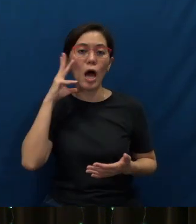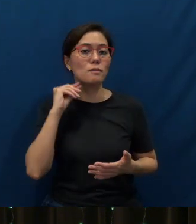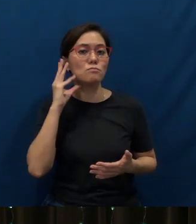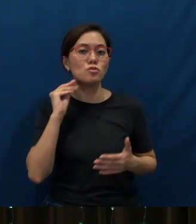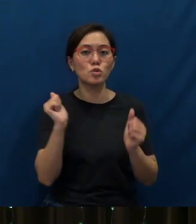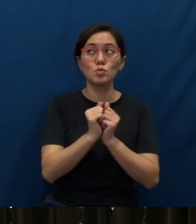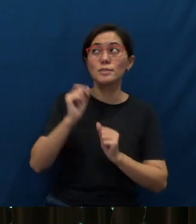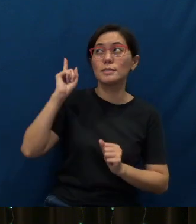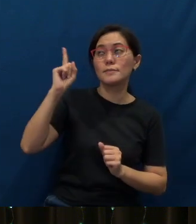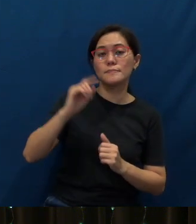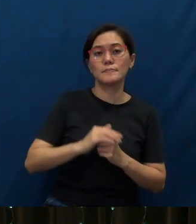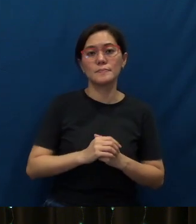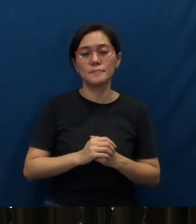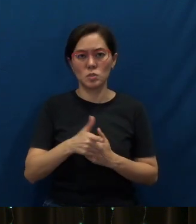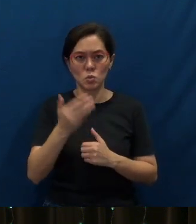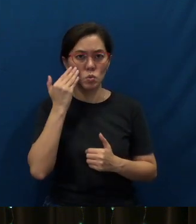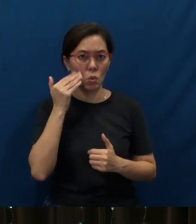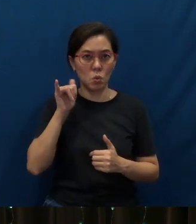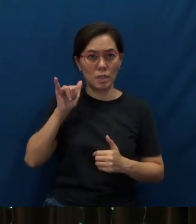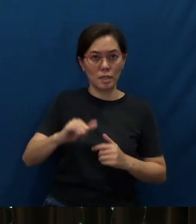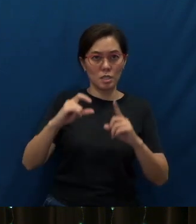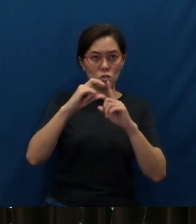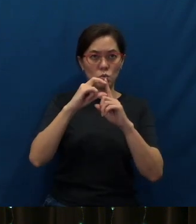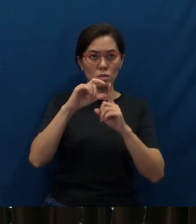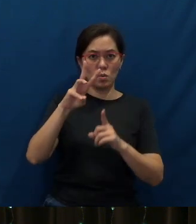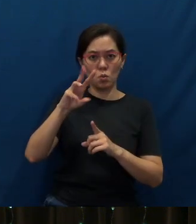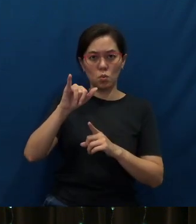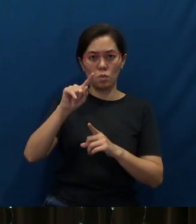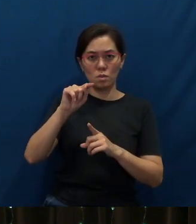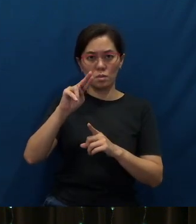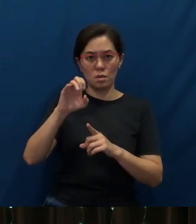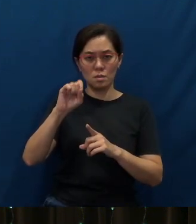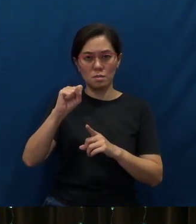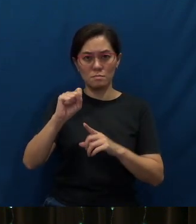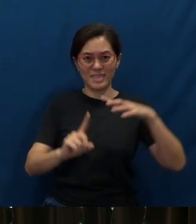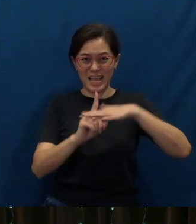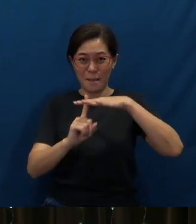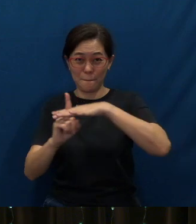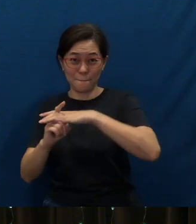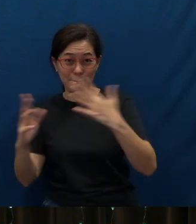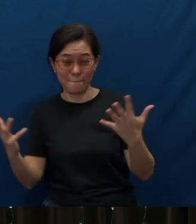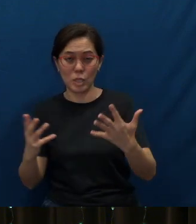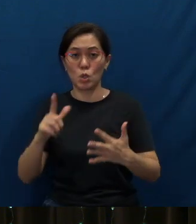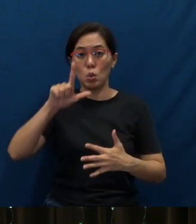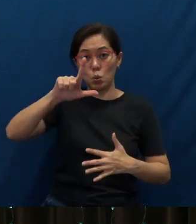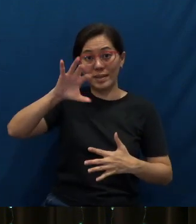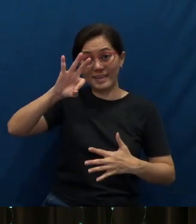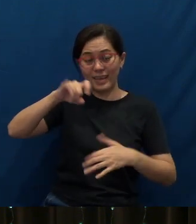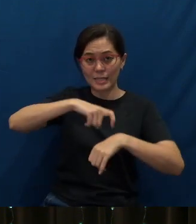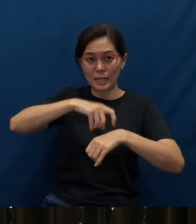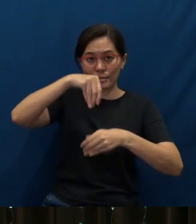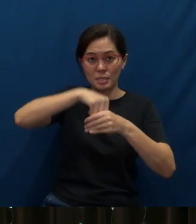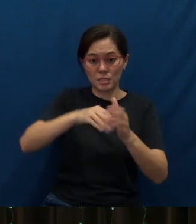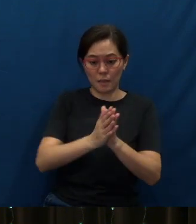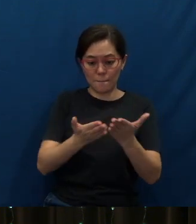You know, this word “witness” appeared 29 times throughout the book of Acts.